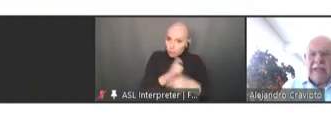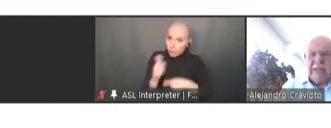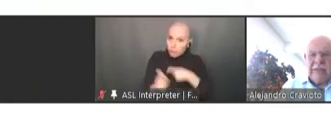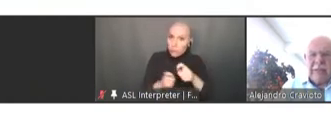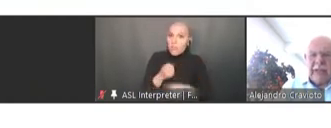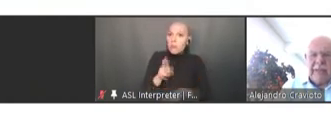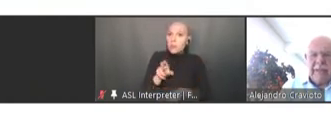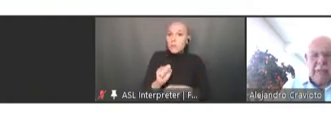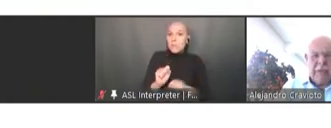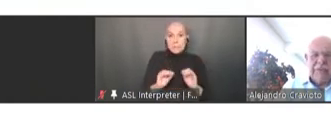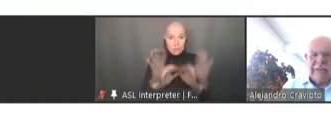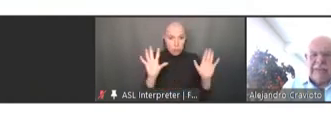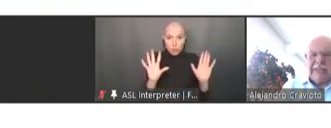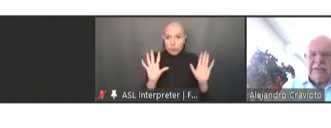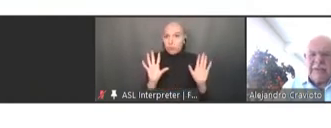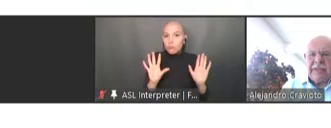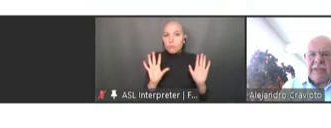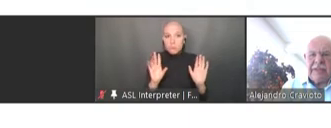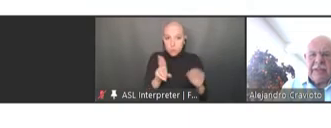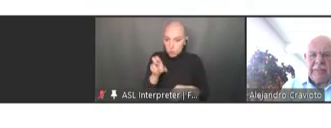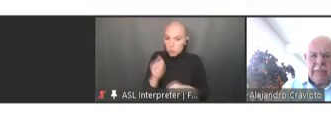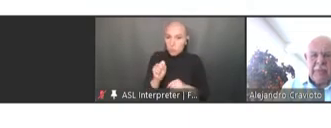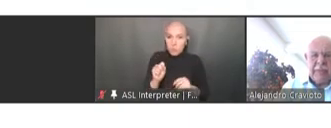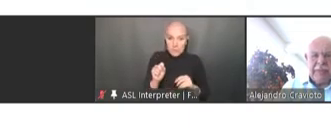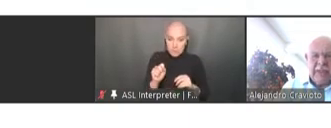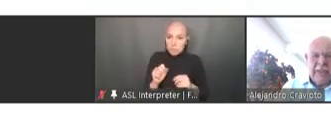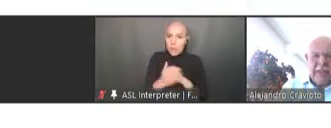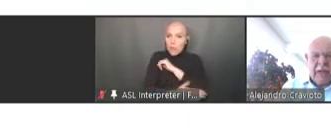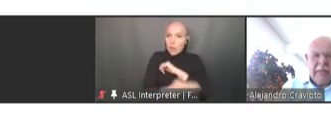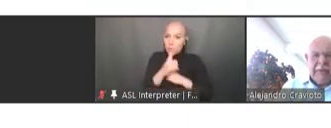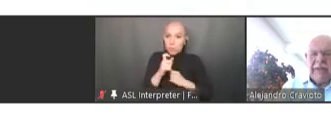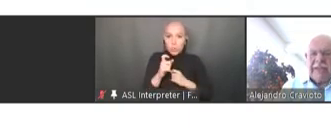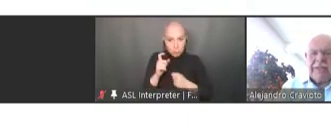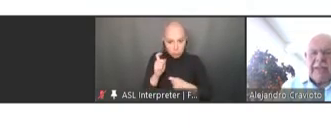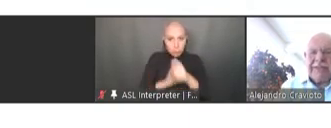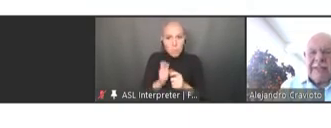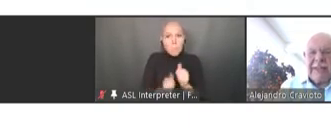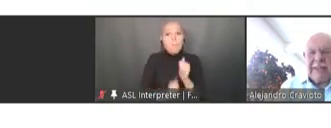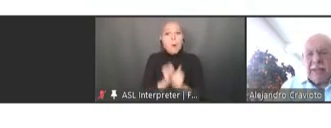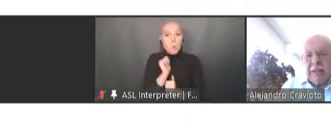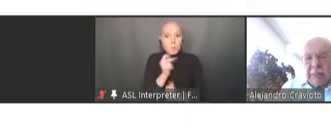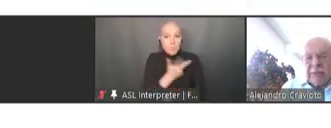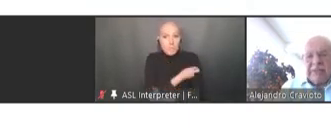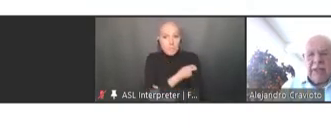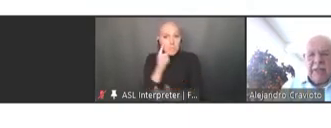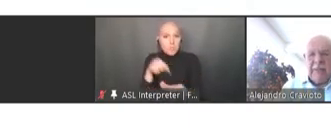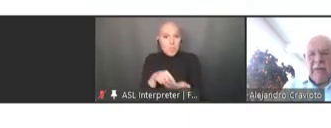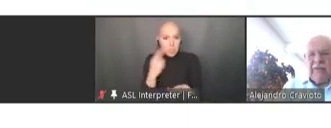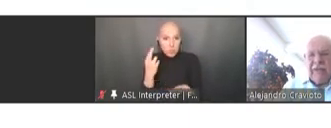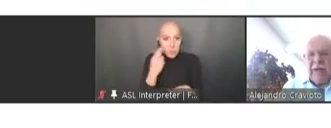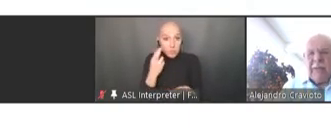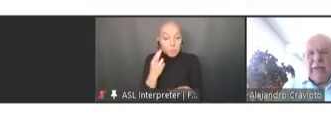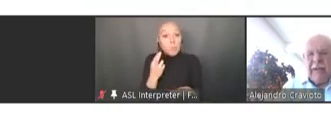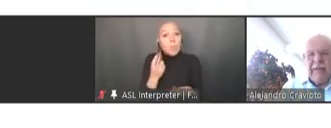has supplied the most vaccines for this purpose. However, as you can see, the numbers are far away